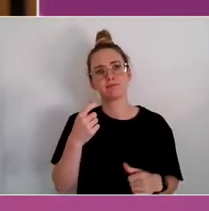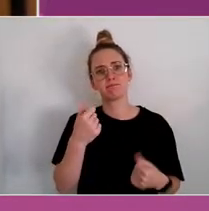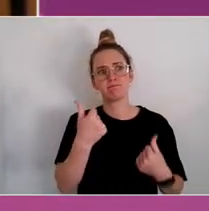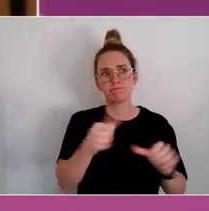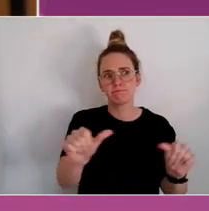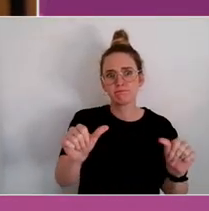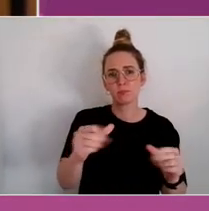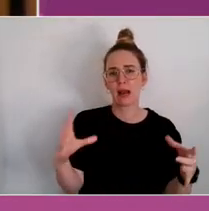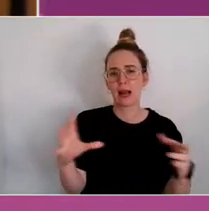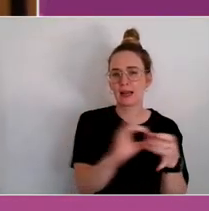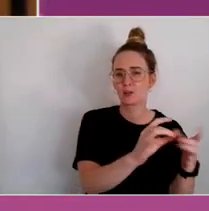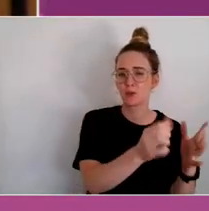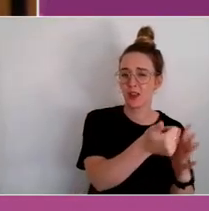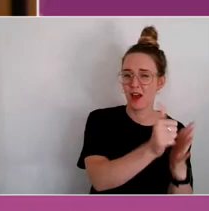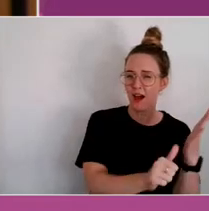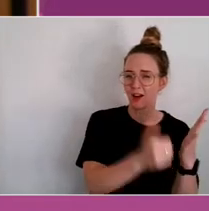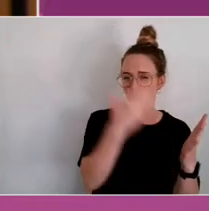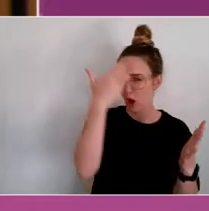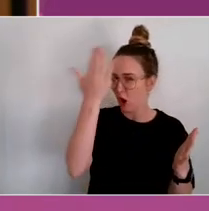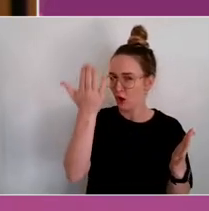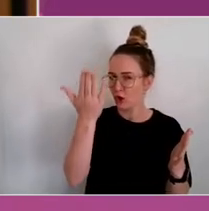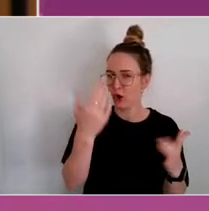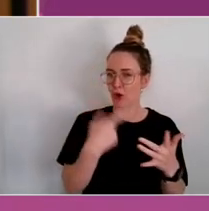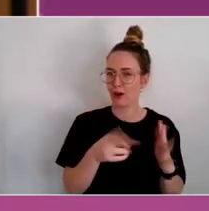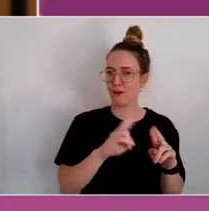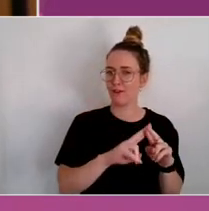I'm not sure if that's a principle that is applied equally.